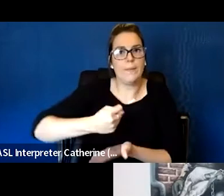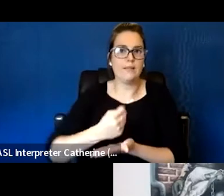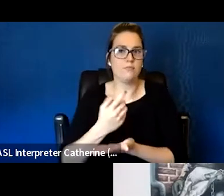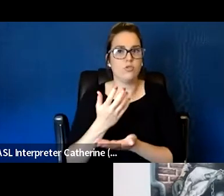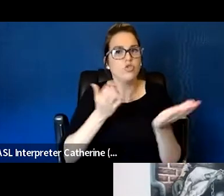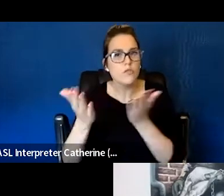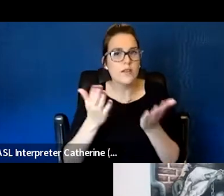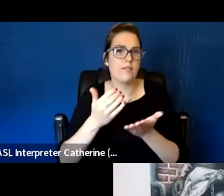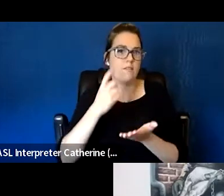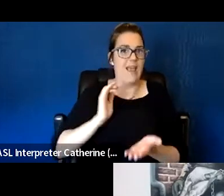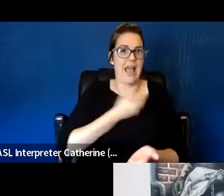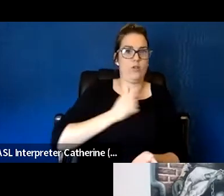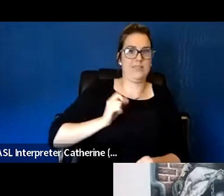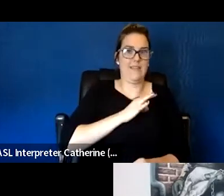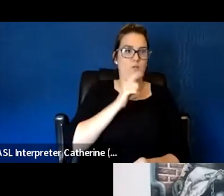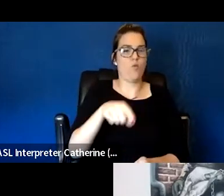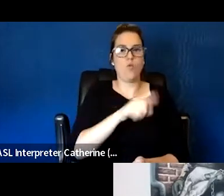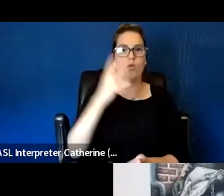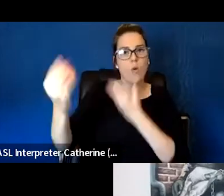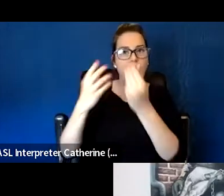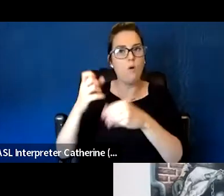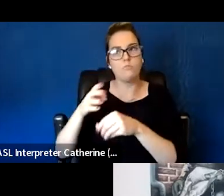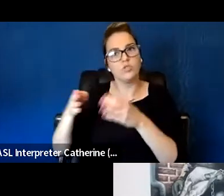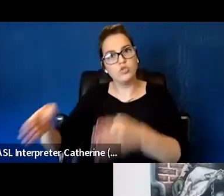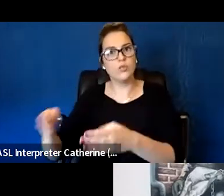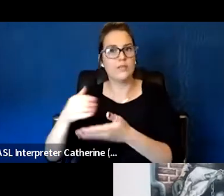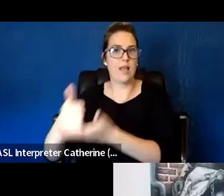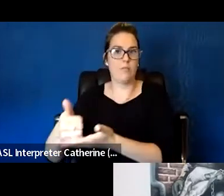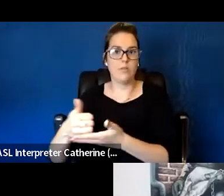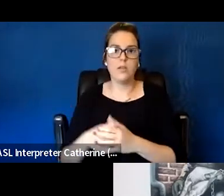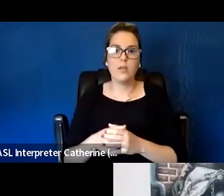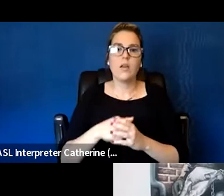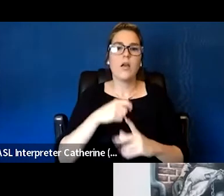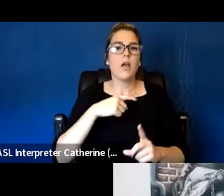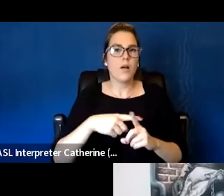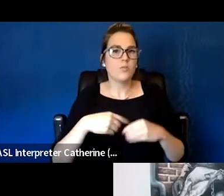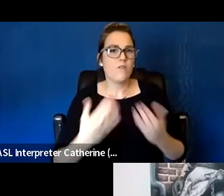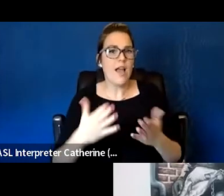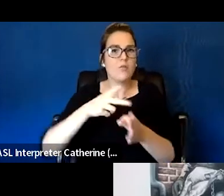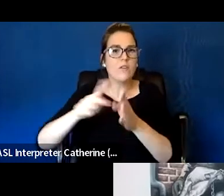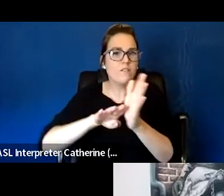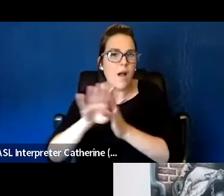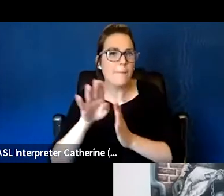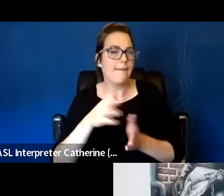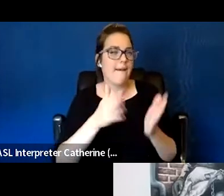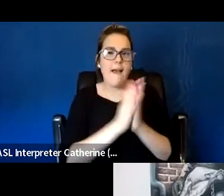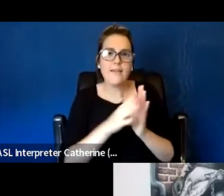of staff and encouraging them in terms of what areas they want to see themselves flourish in the organization.